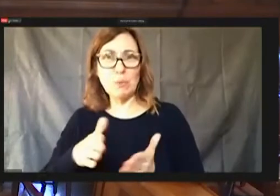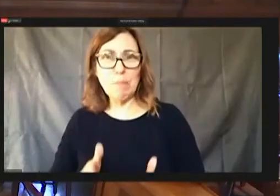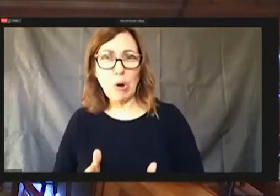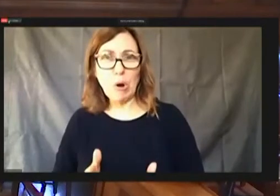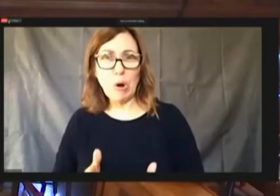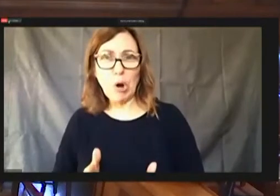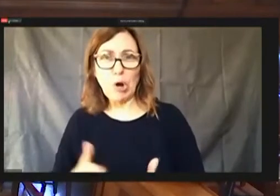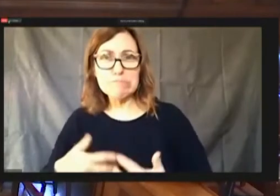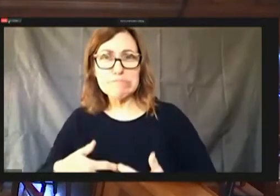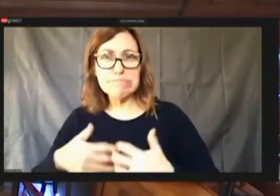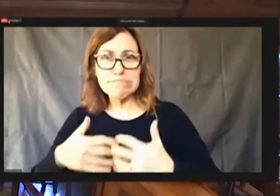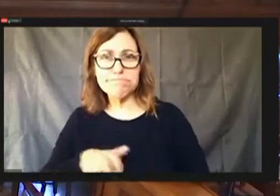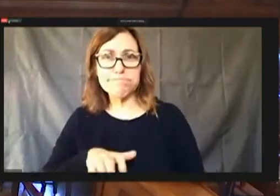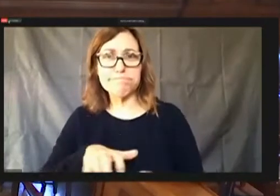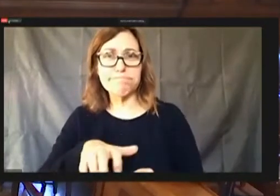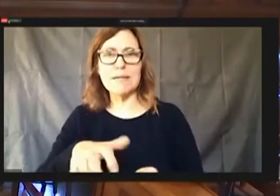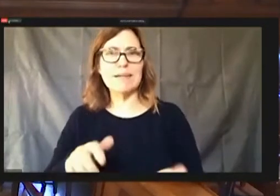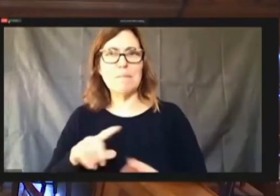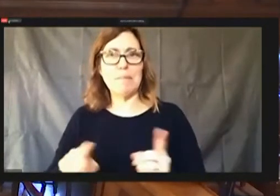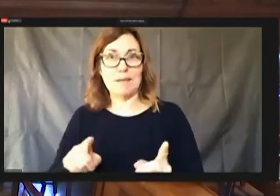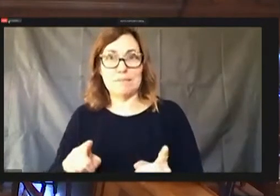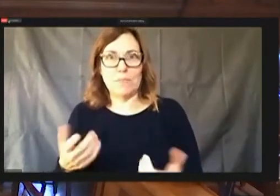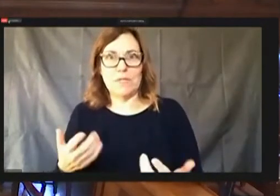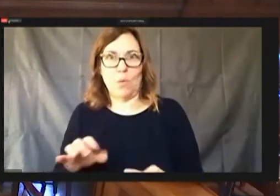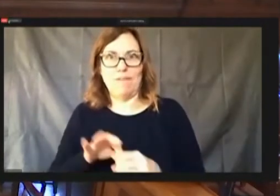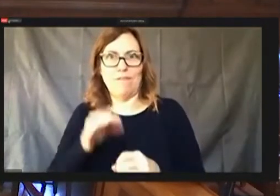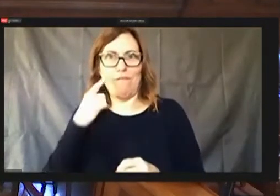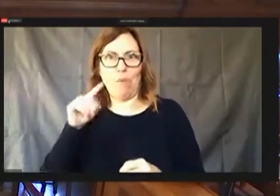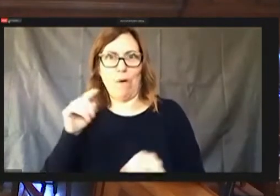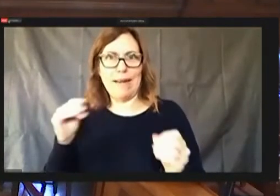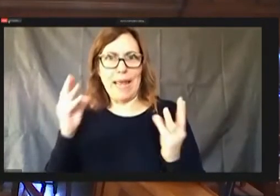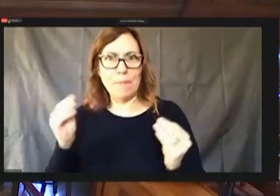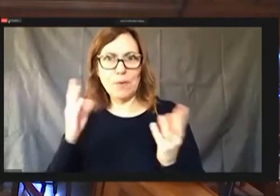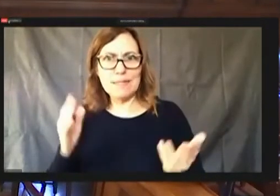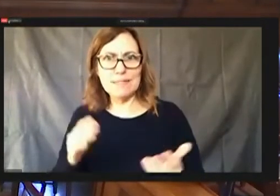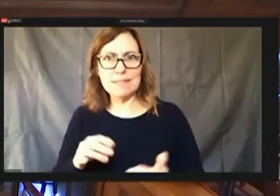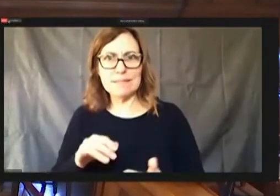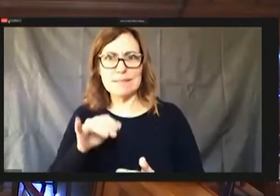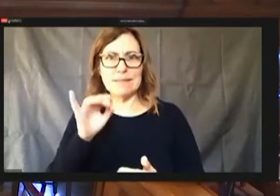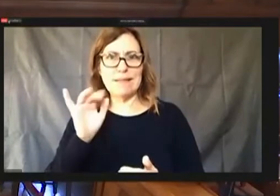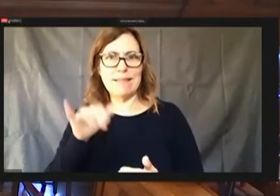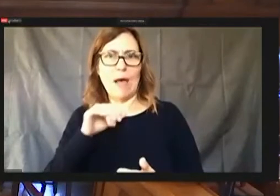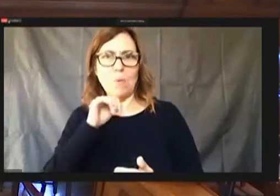So, I mean, that was it was aboveboard to us by the equipment leasing committee so I'm